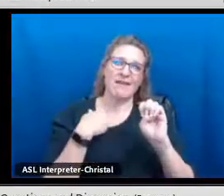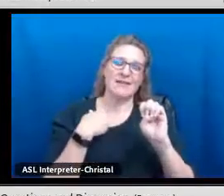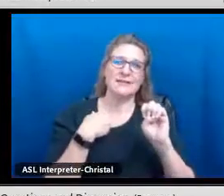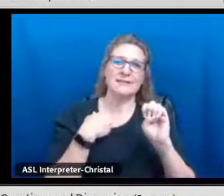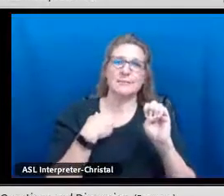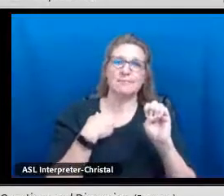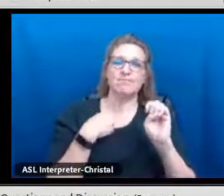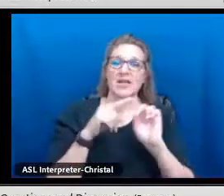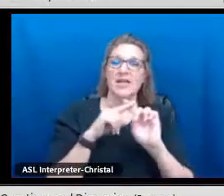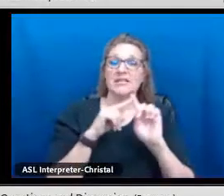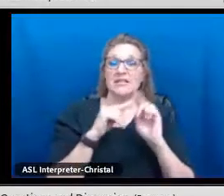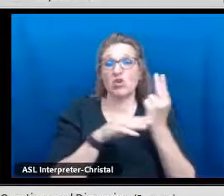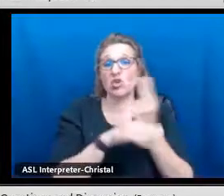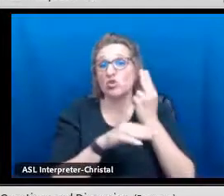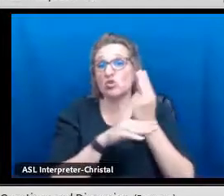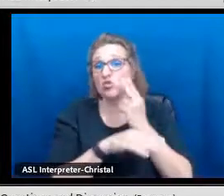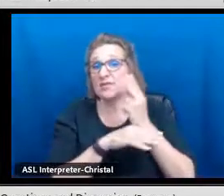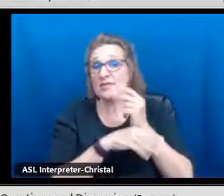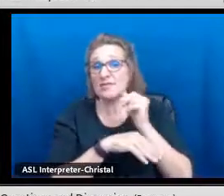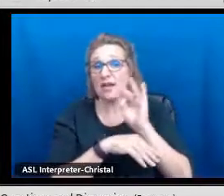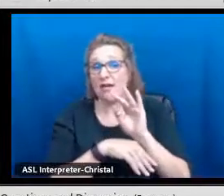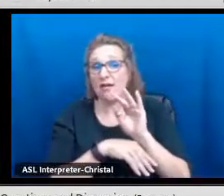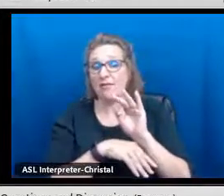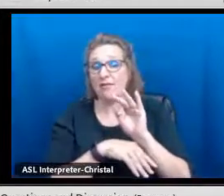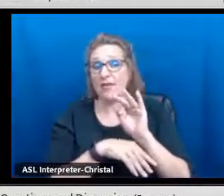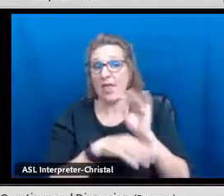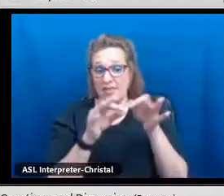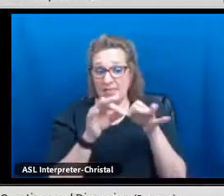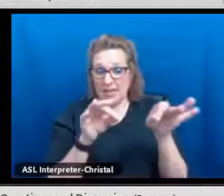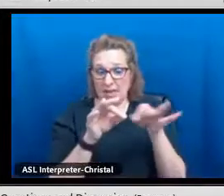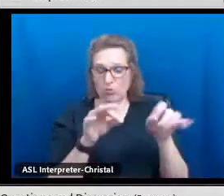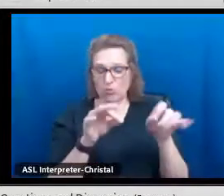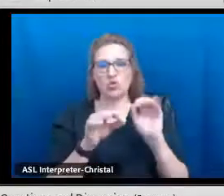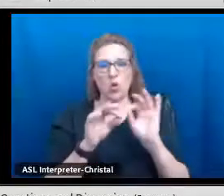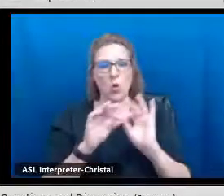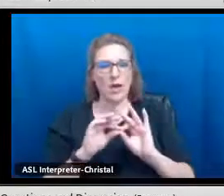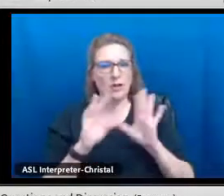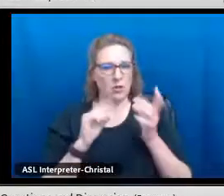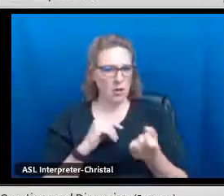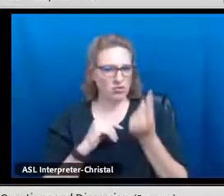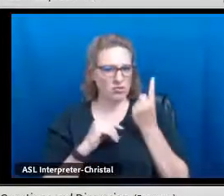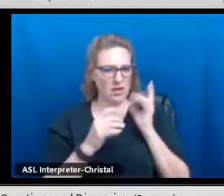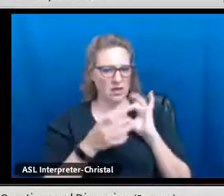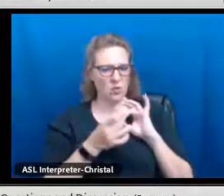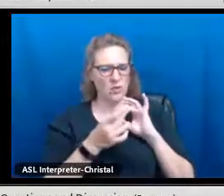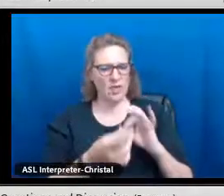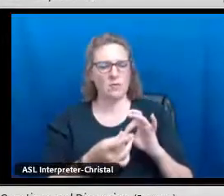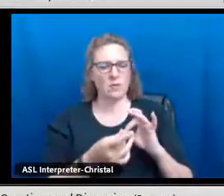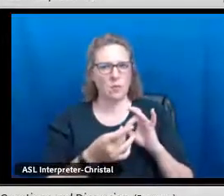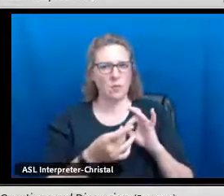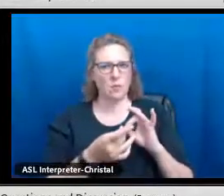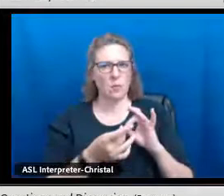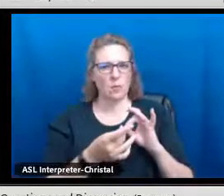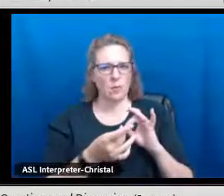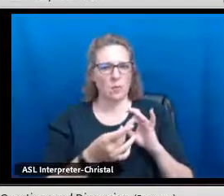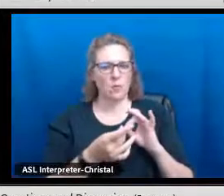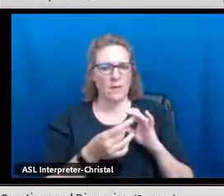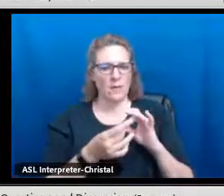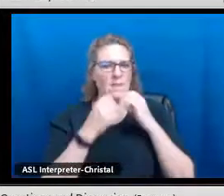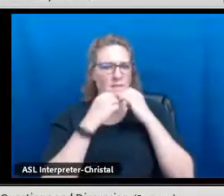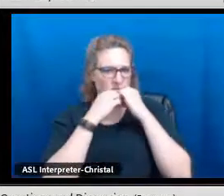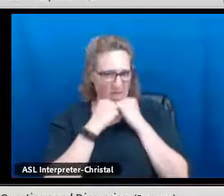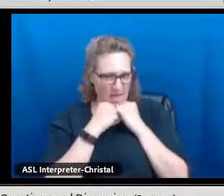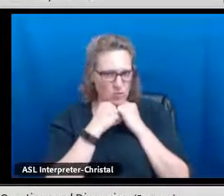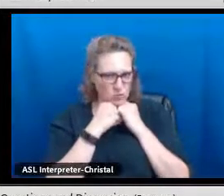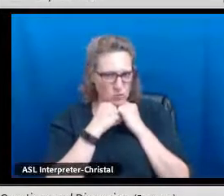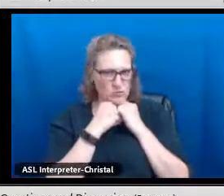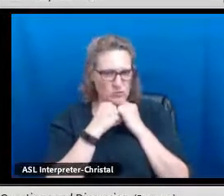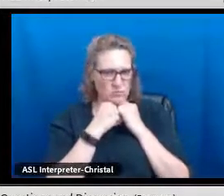I would also say that each tribe has different uses of the language.